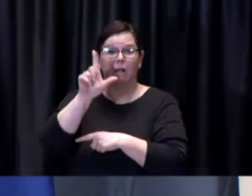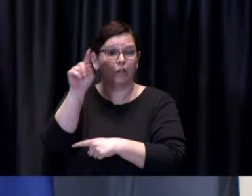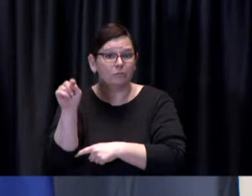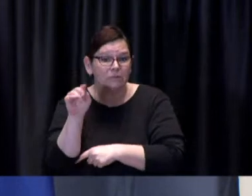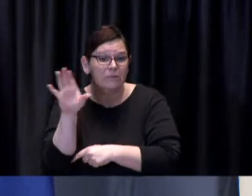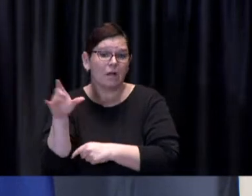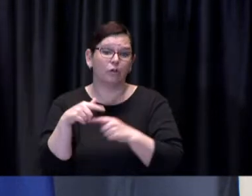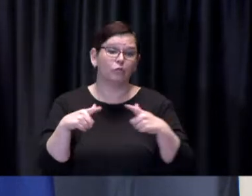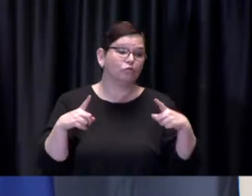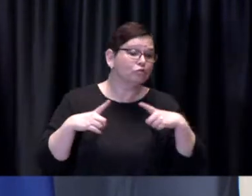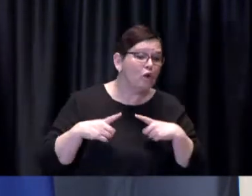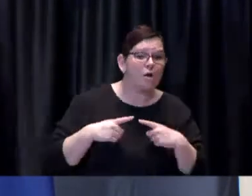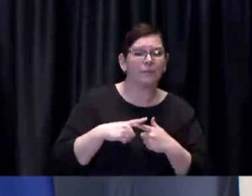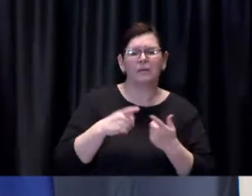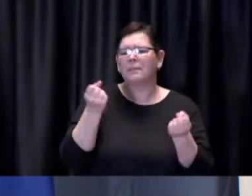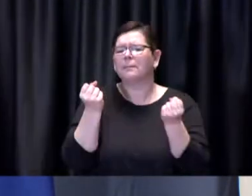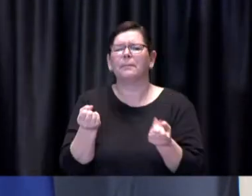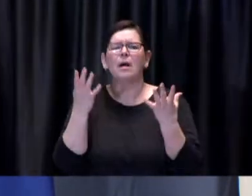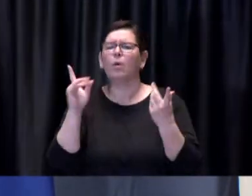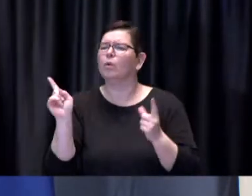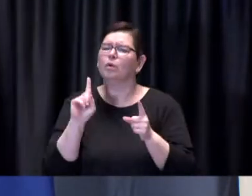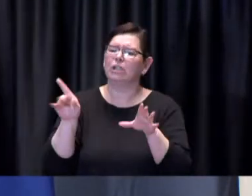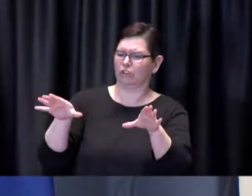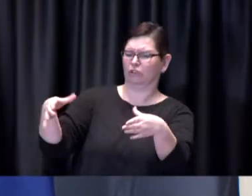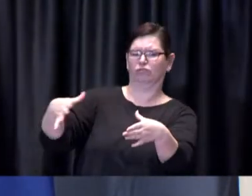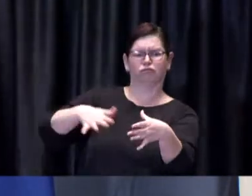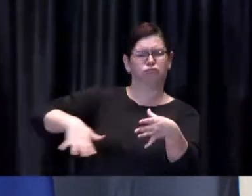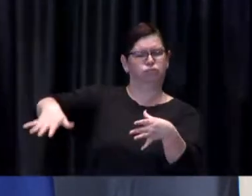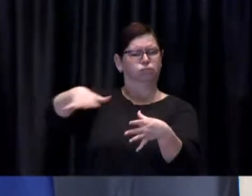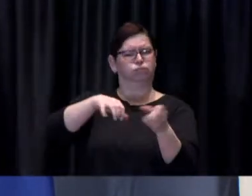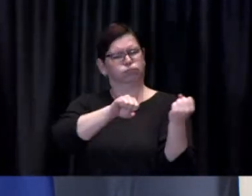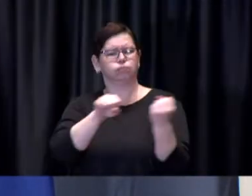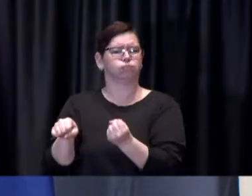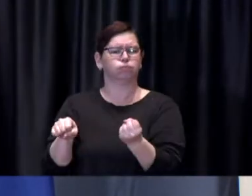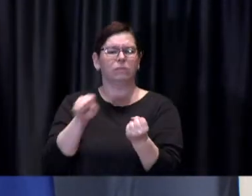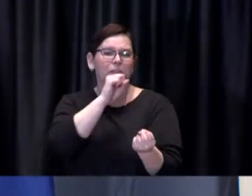are as well separate and apart from the homebound program.